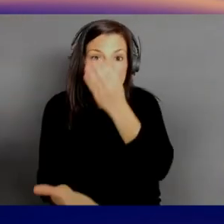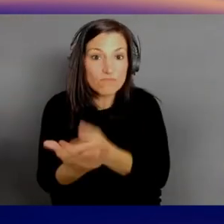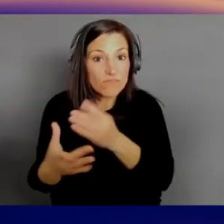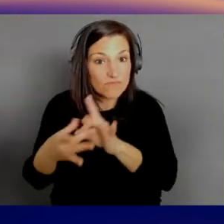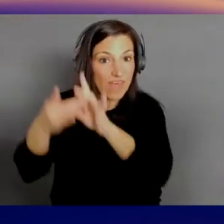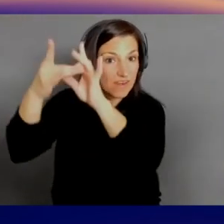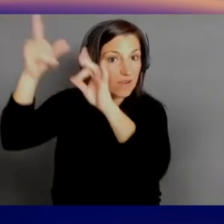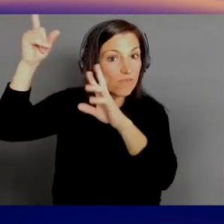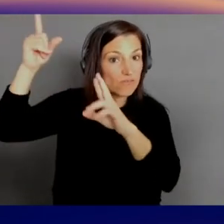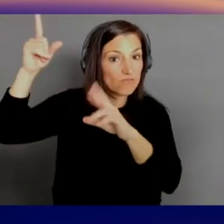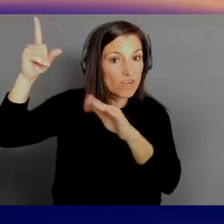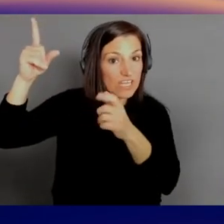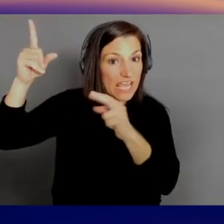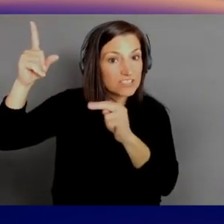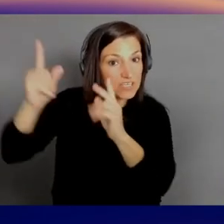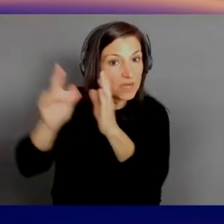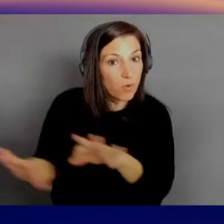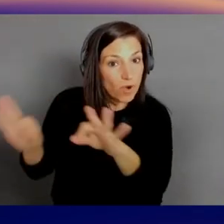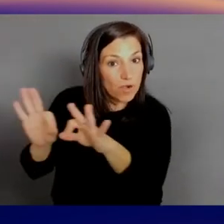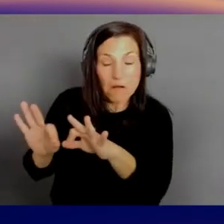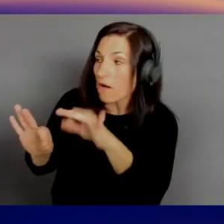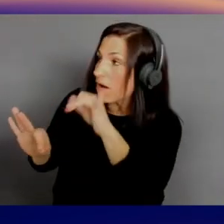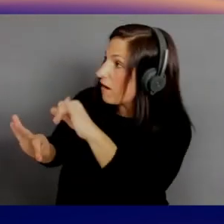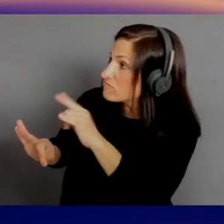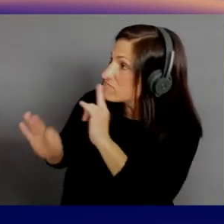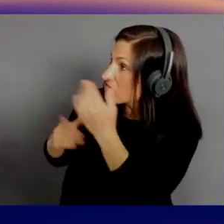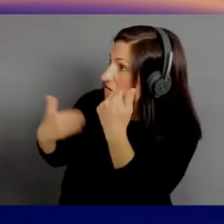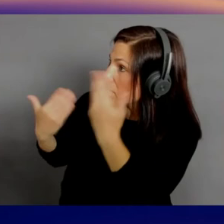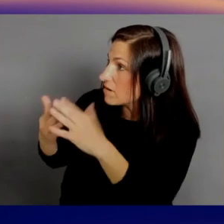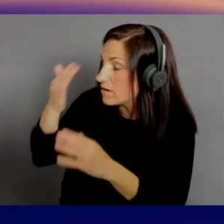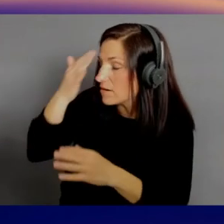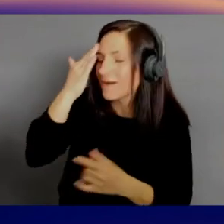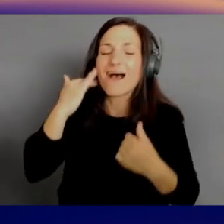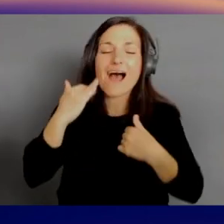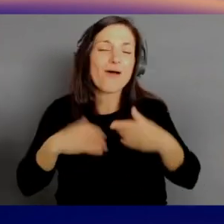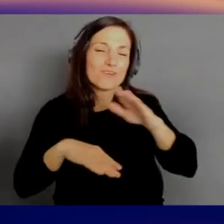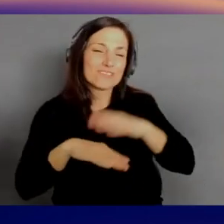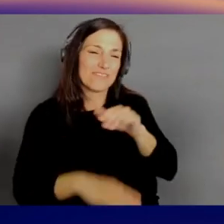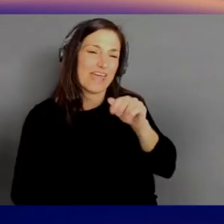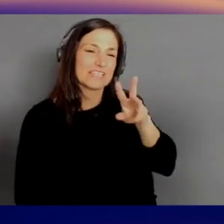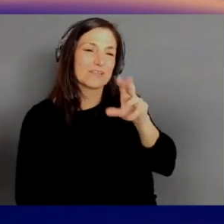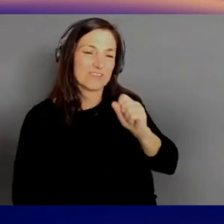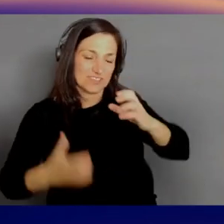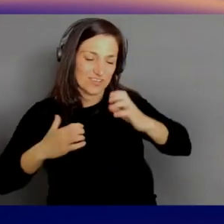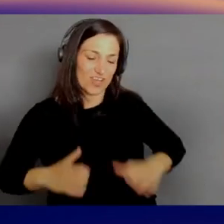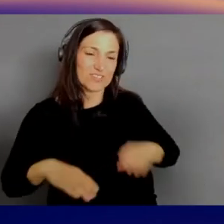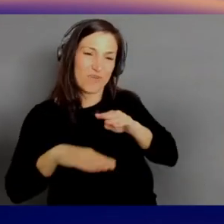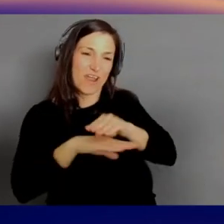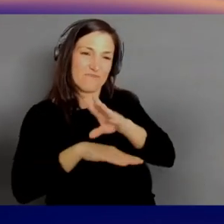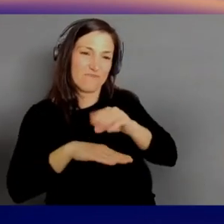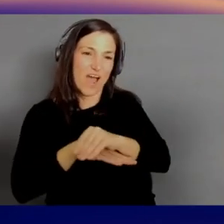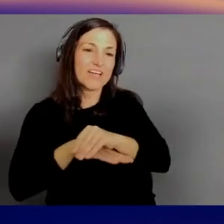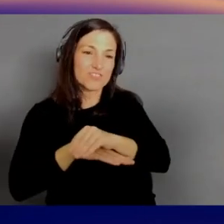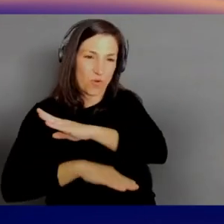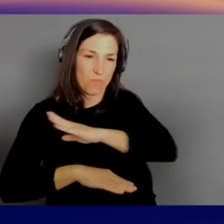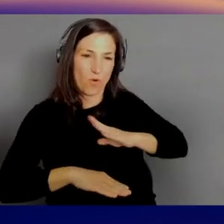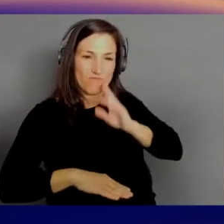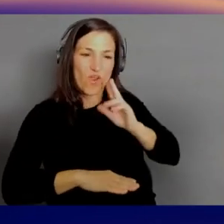Oh, I wouldn't have guessed that. I was on AWS Customer Advisory Board for 13 years, so. Wow. Yeah. We were the first enterprise, and first government.